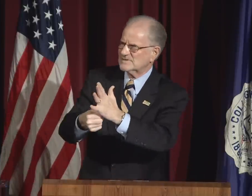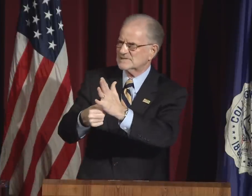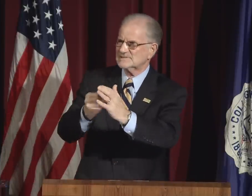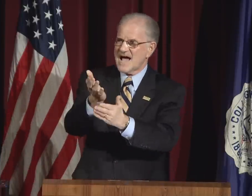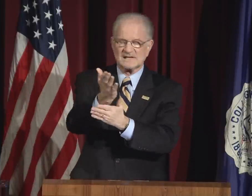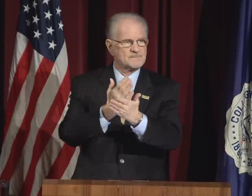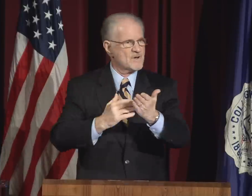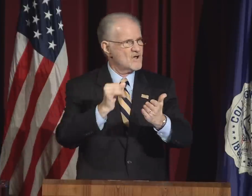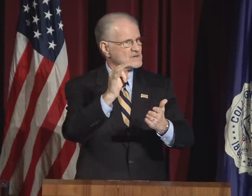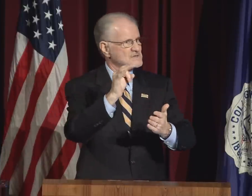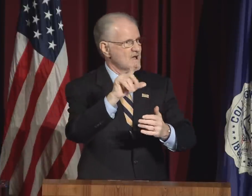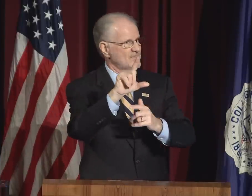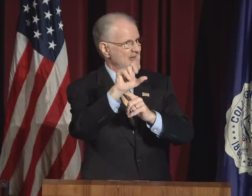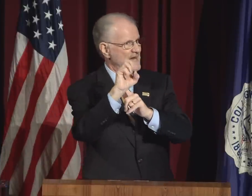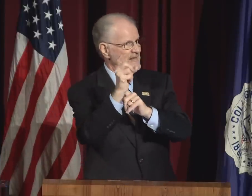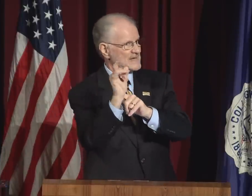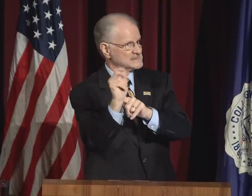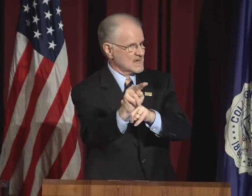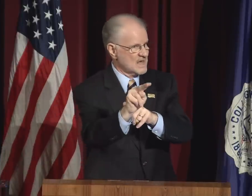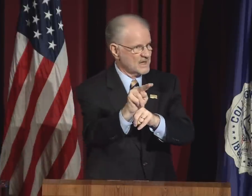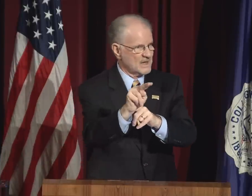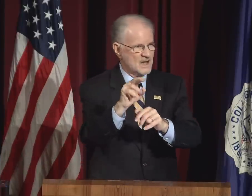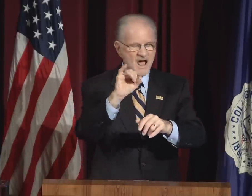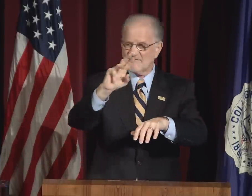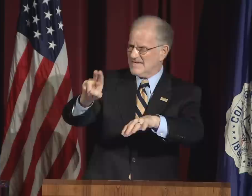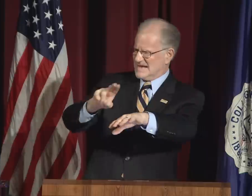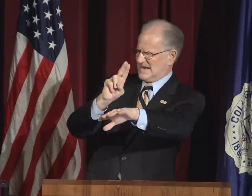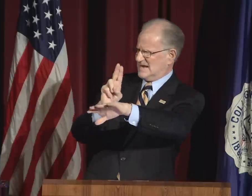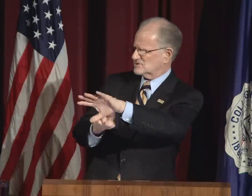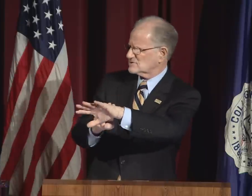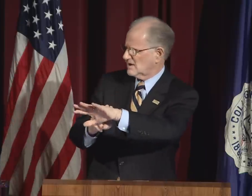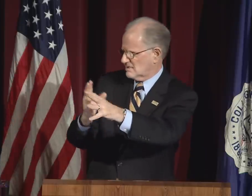receive significant emphasis as parts of the lexicon